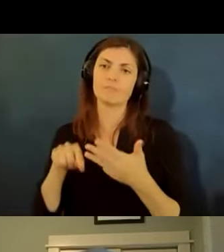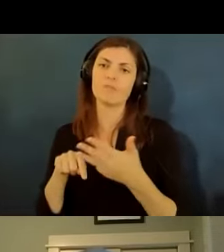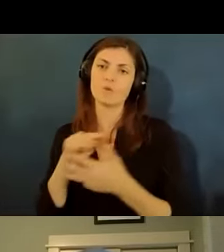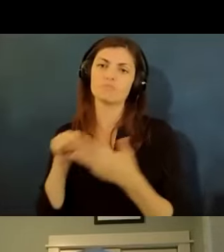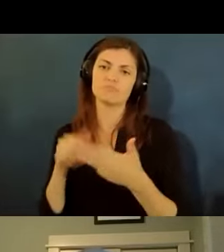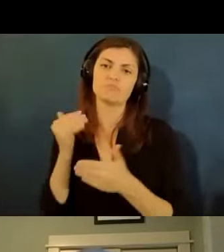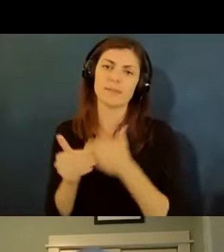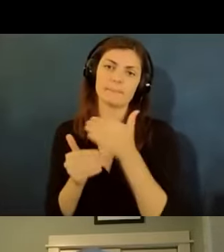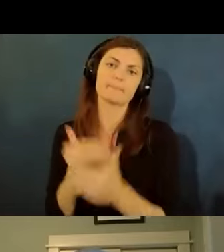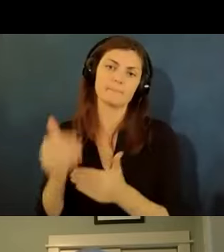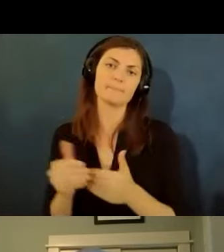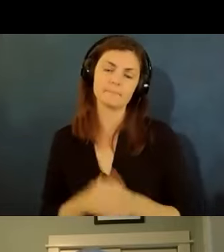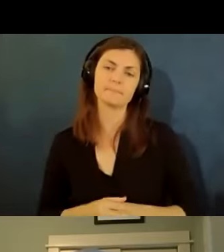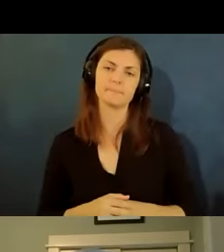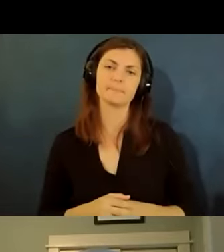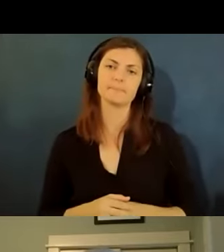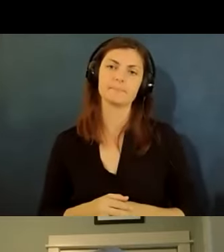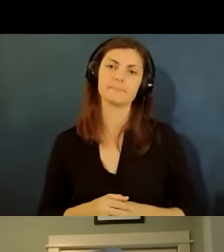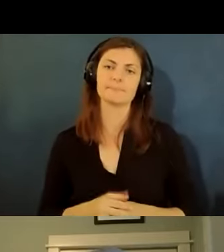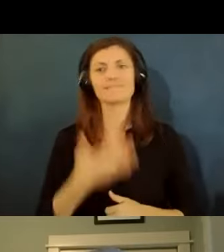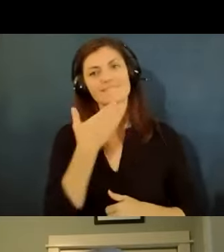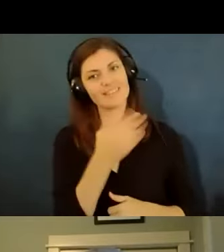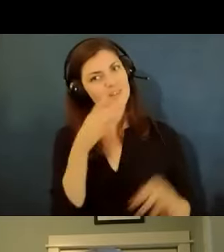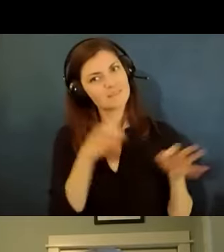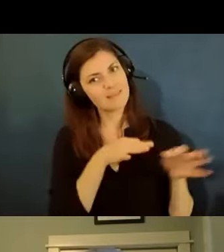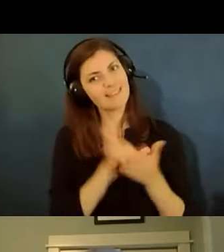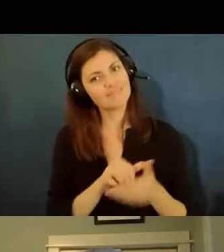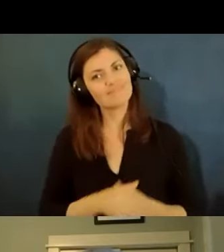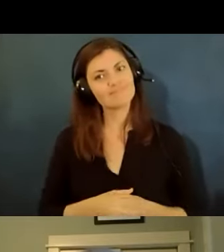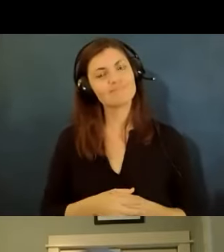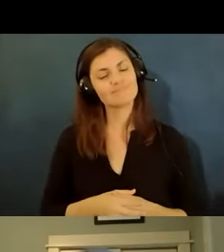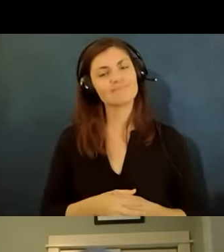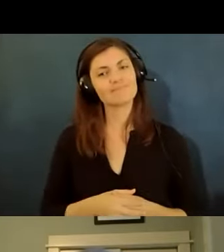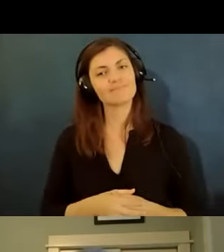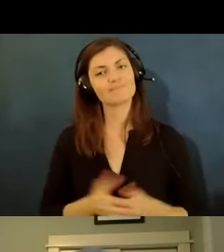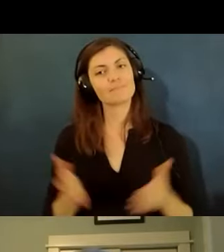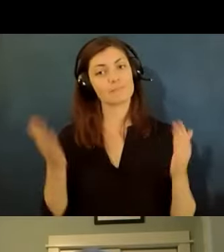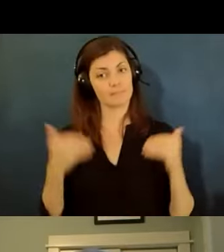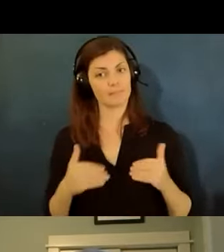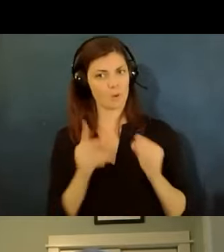that's sort of the process thanks for explaining that um and then i have one more question and just